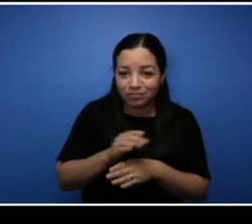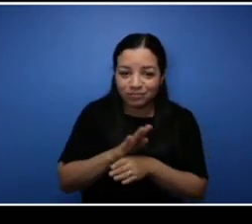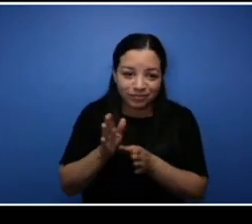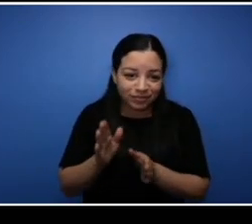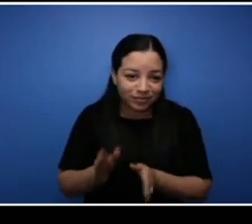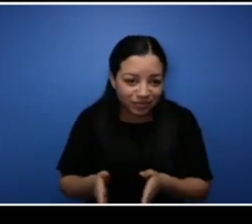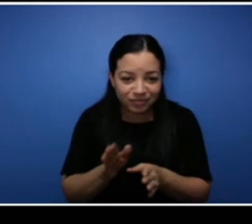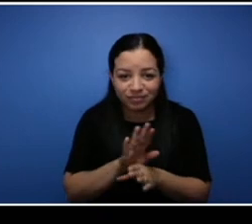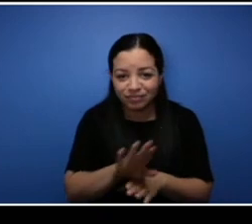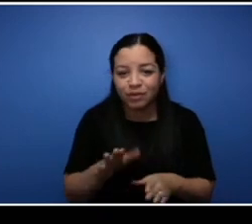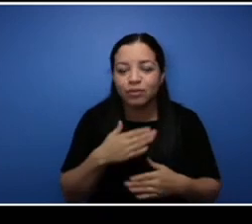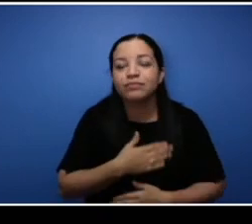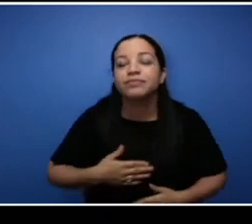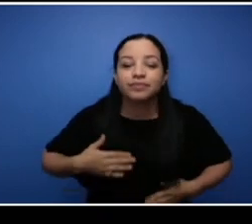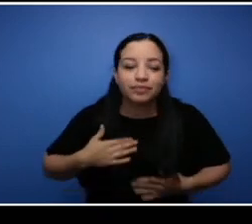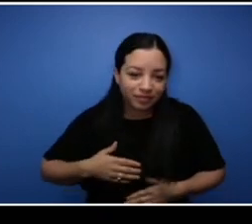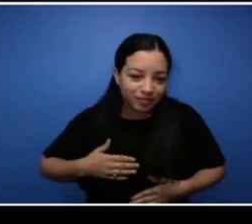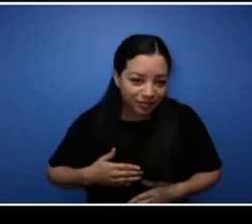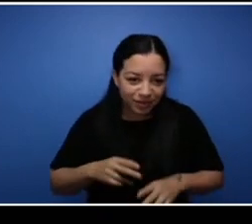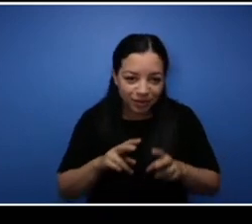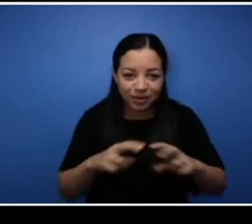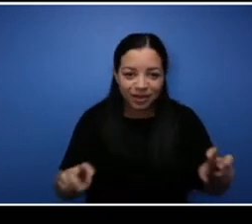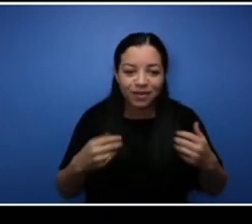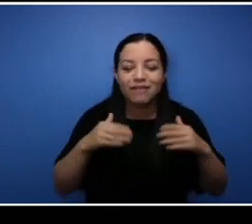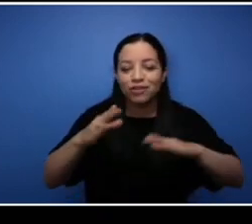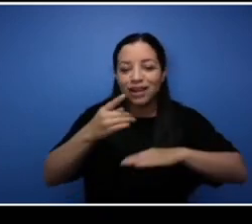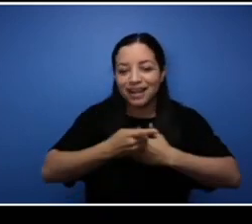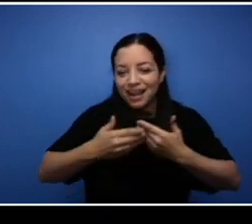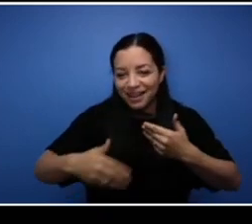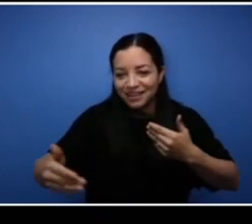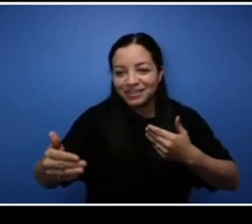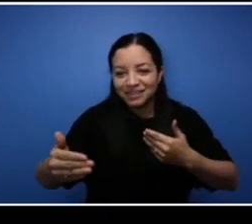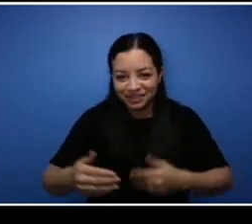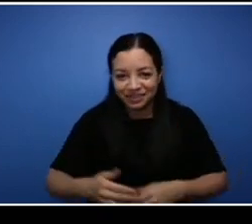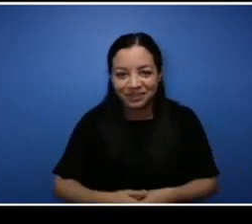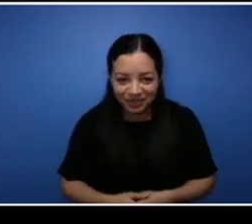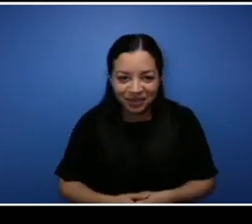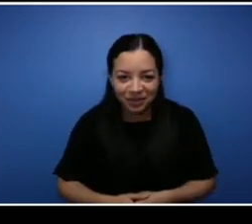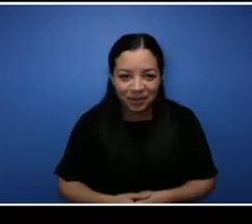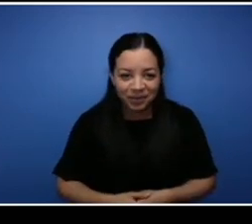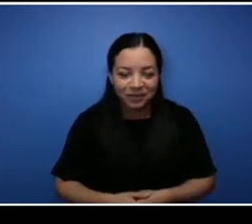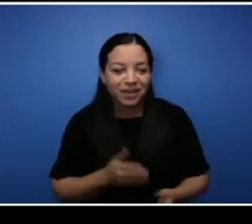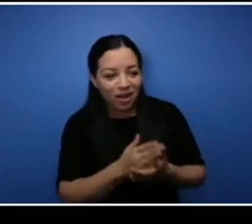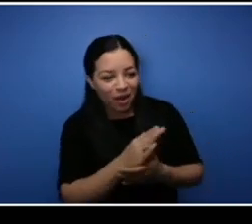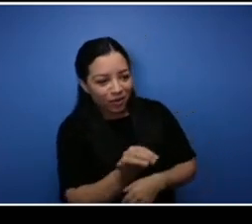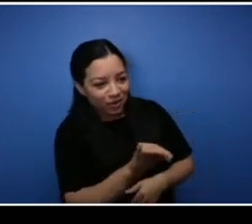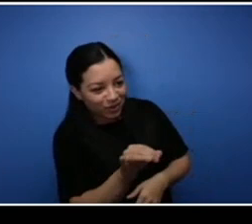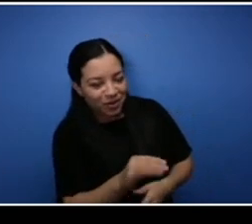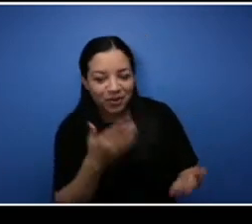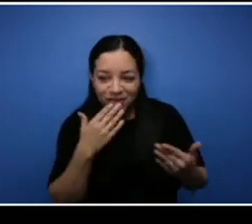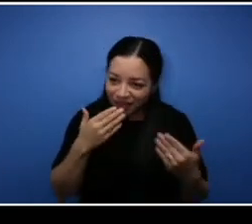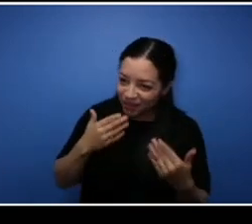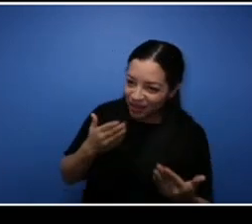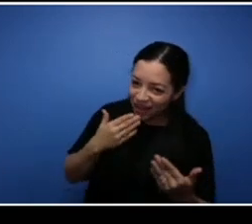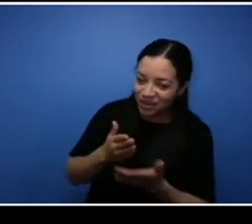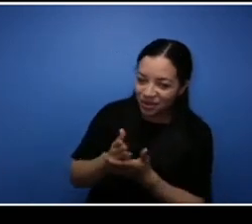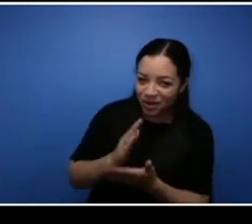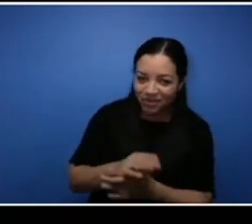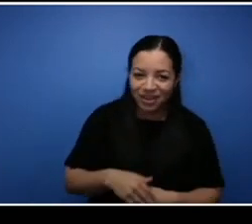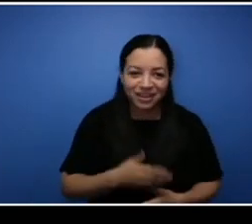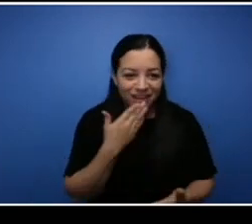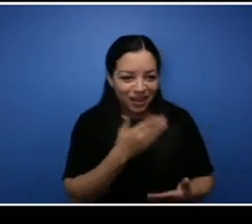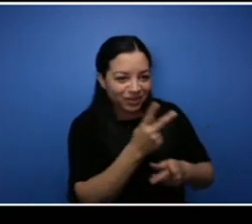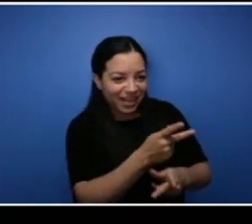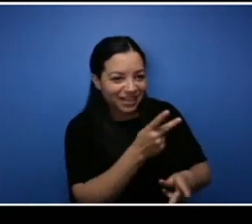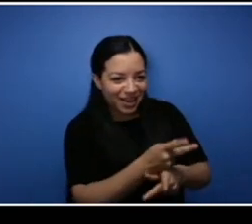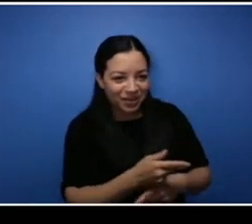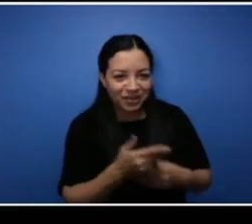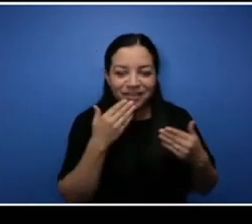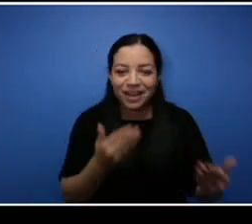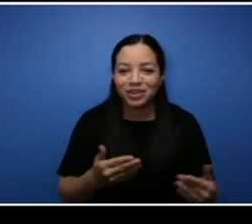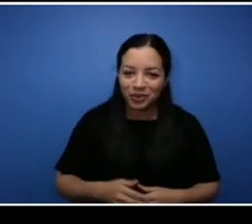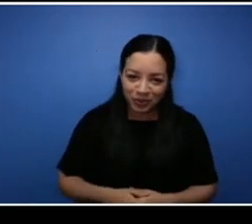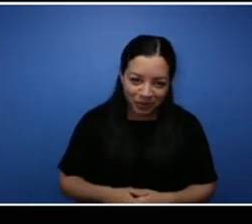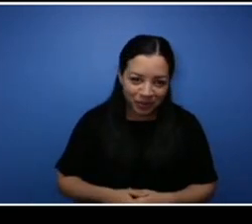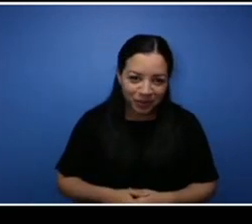I hope everybody has a great rest of your day. So all right you too. Thank you guys.